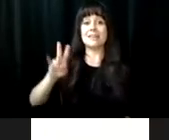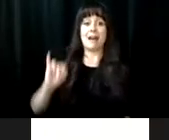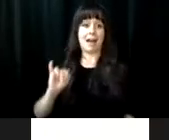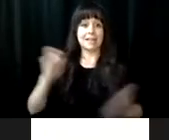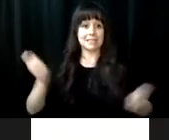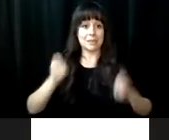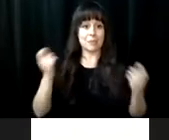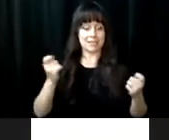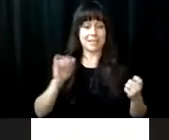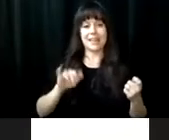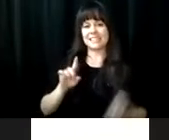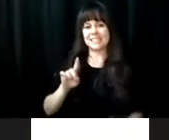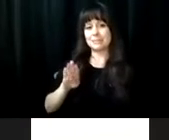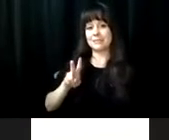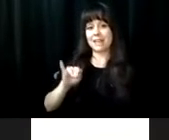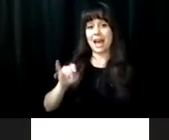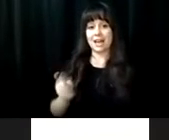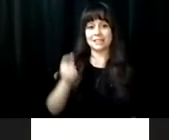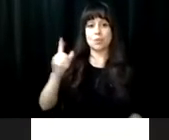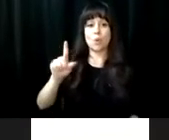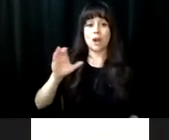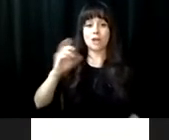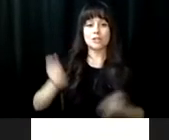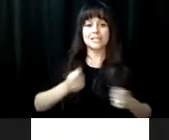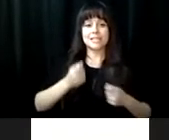and vision impaired. VRCBV